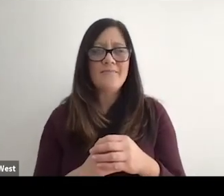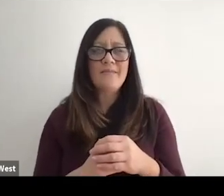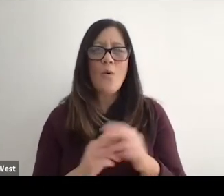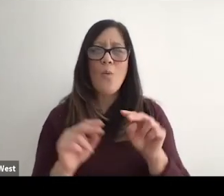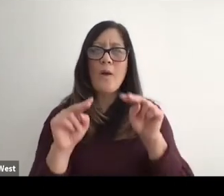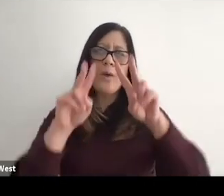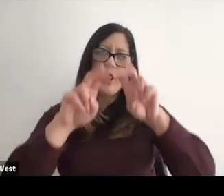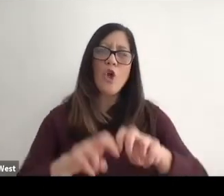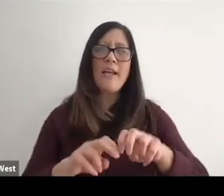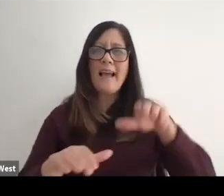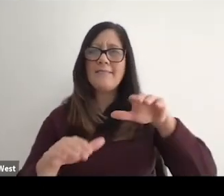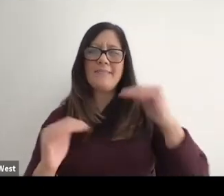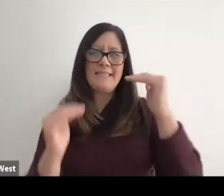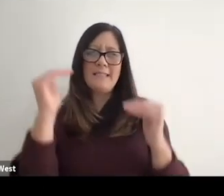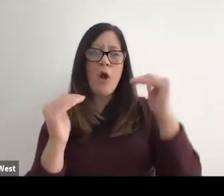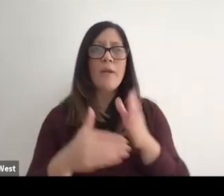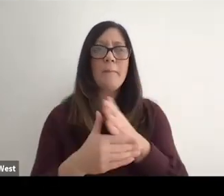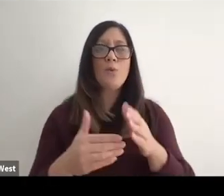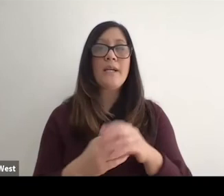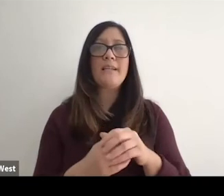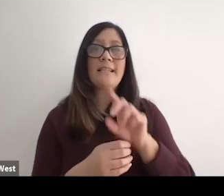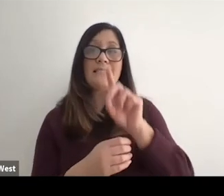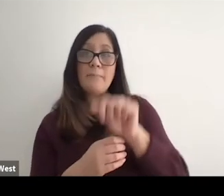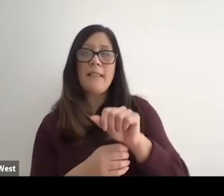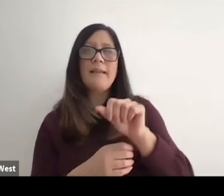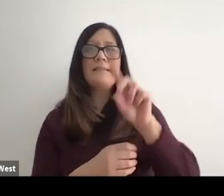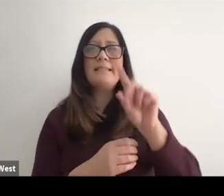And so that's another. We're looking at the disparity between disability and disability sports.